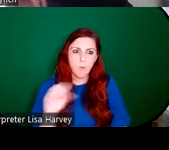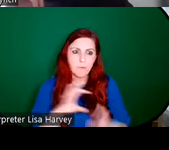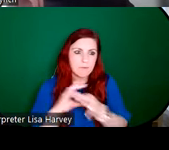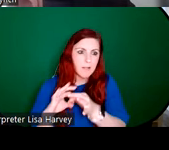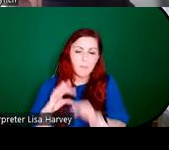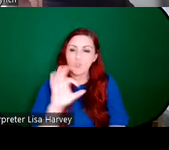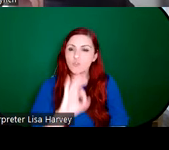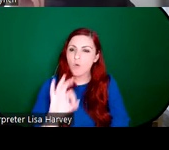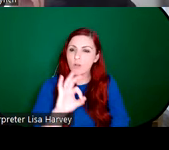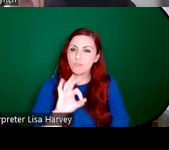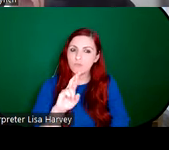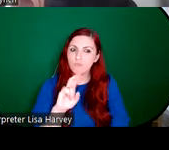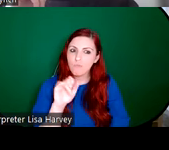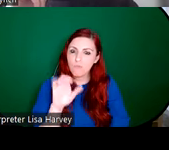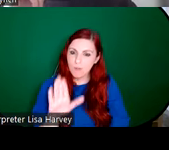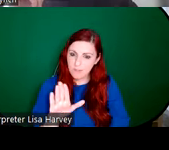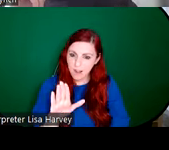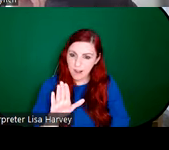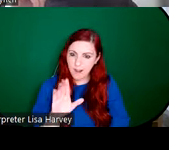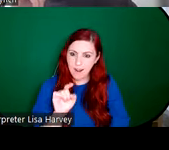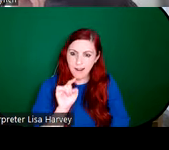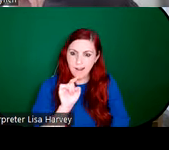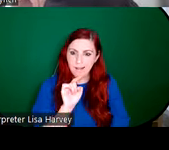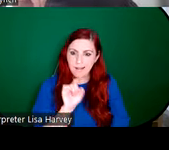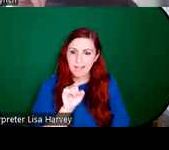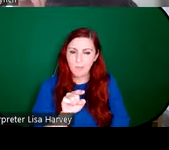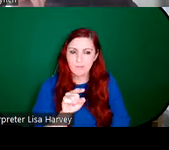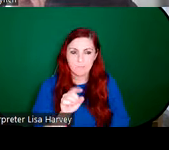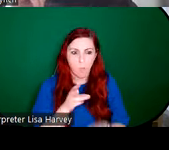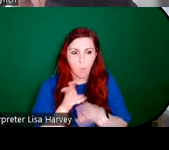of the he was kind of Horace Plunkett's right hand man in this movement as well,